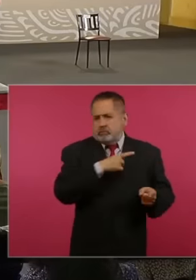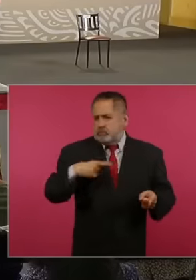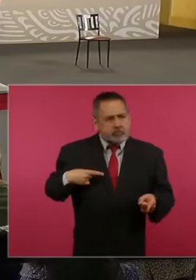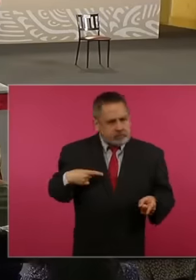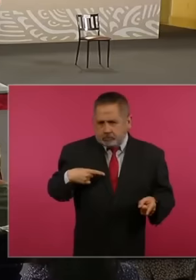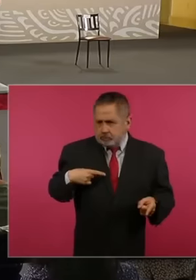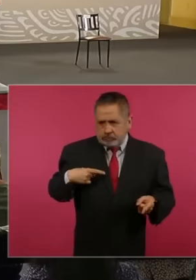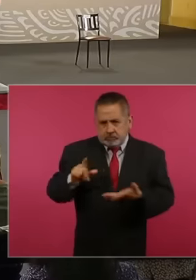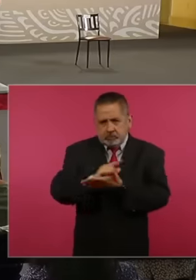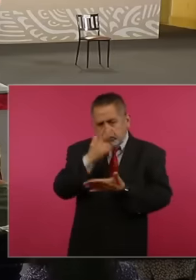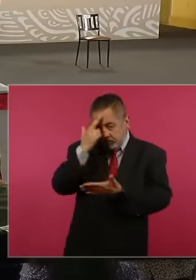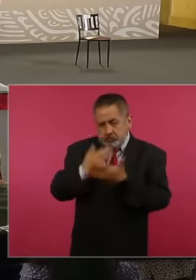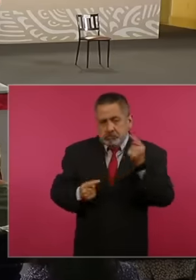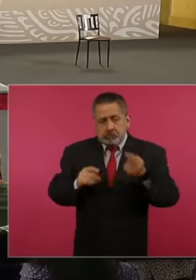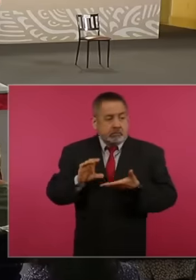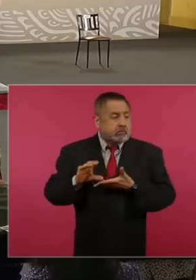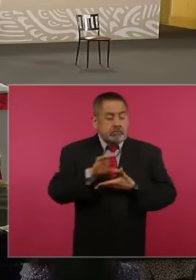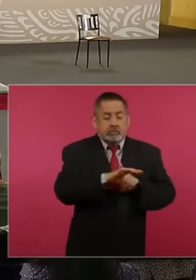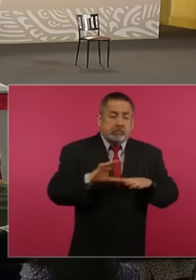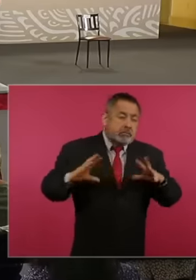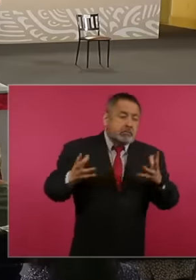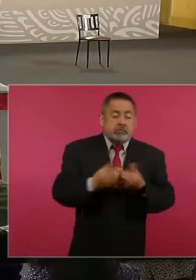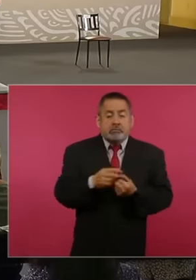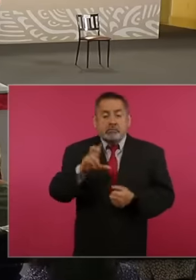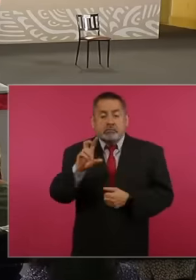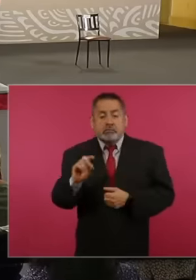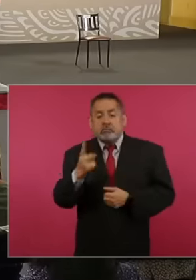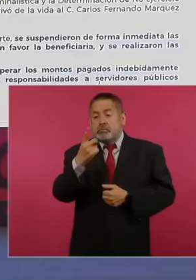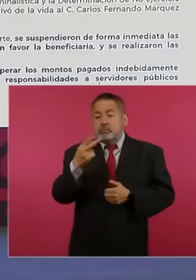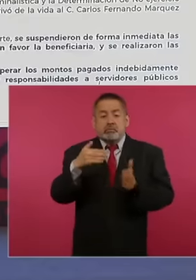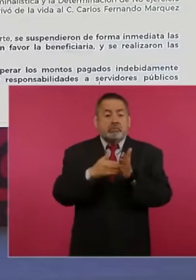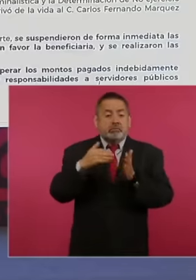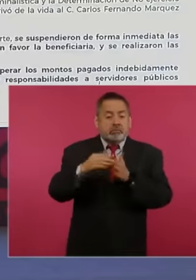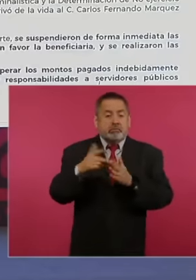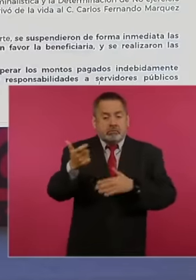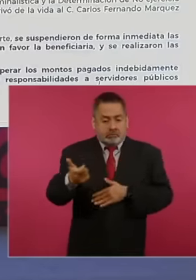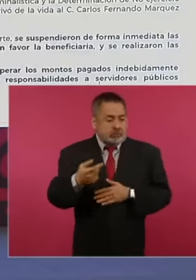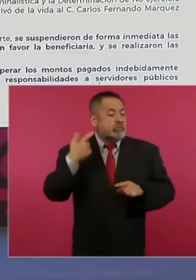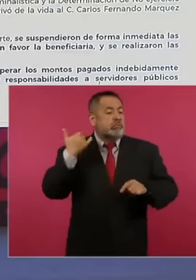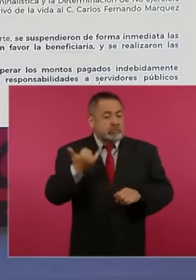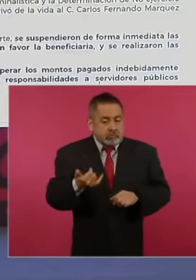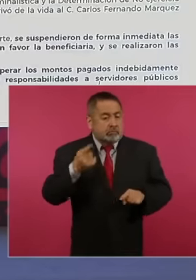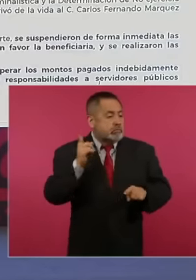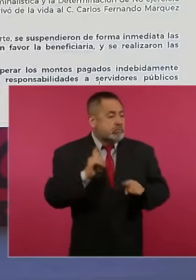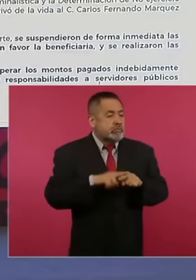are estimated at more than 31 million pesos as well as placing responsibilities on